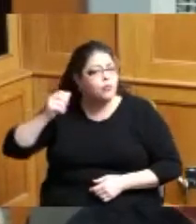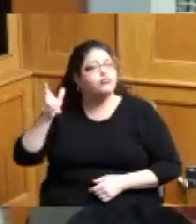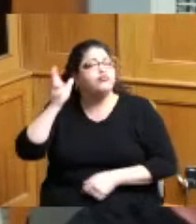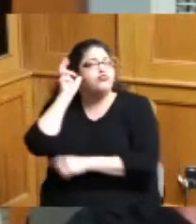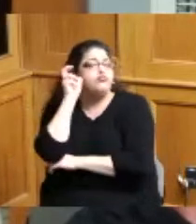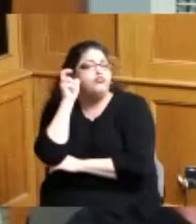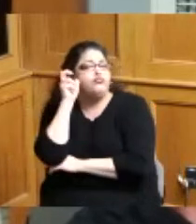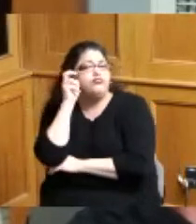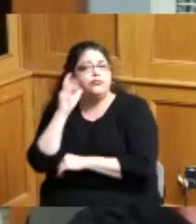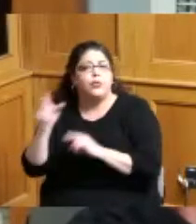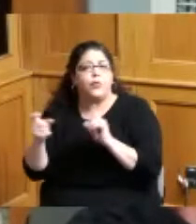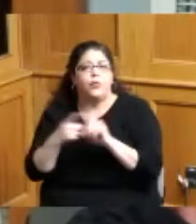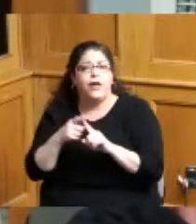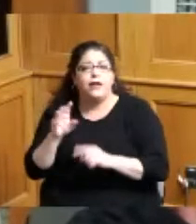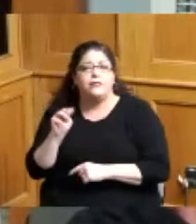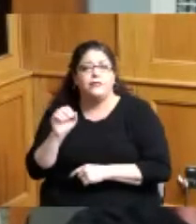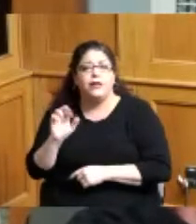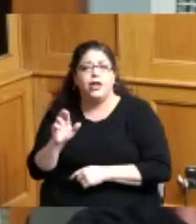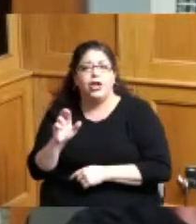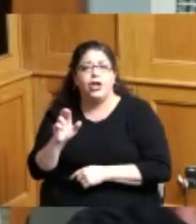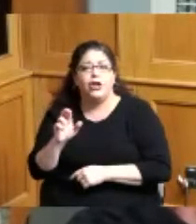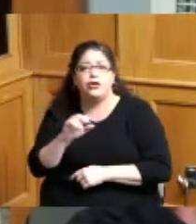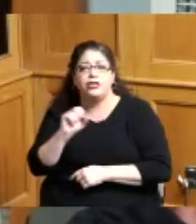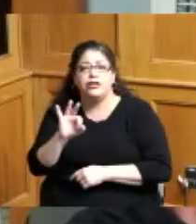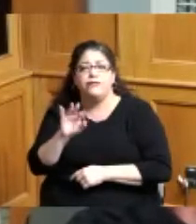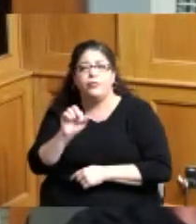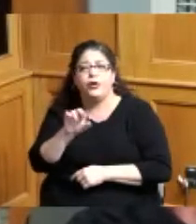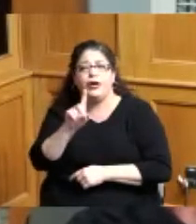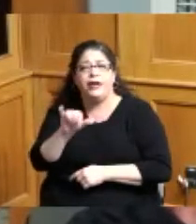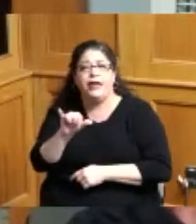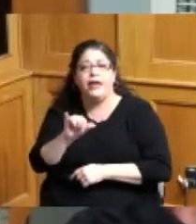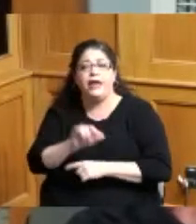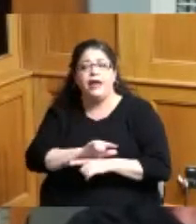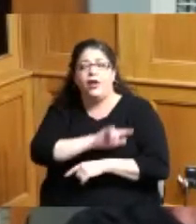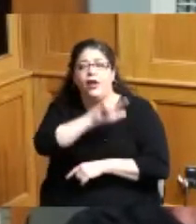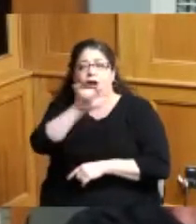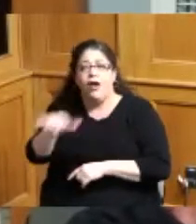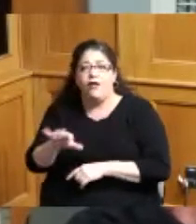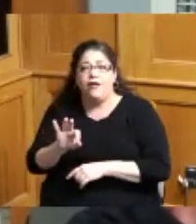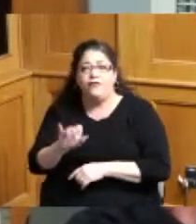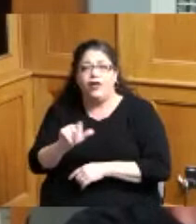when the Mayors and Jeff Berding went down to Florida they didn't take none of y'all